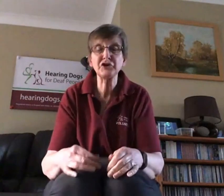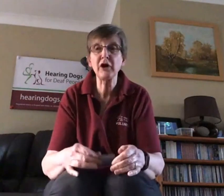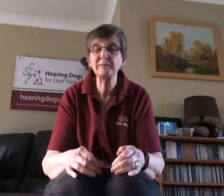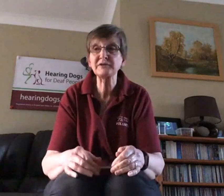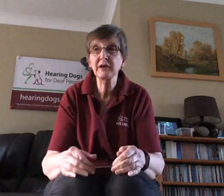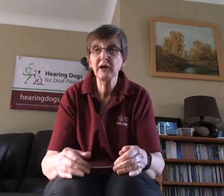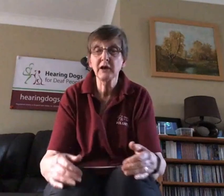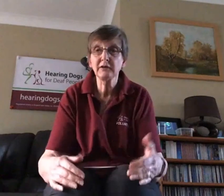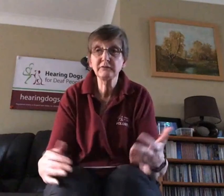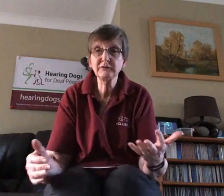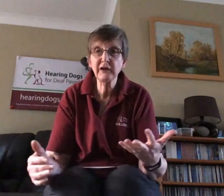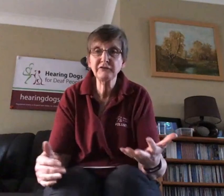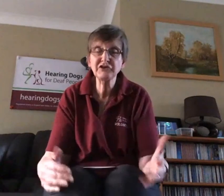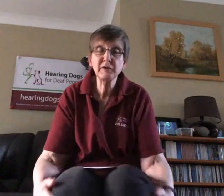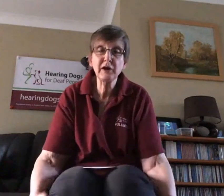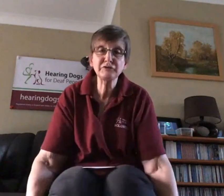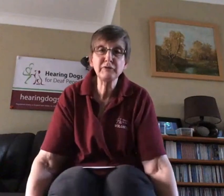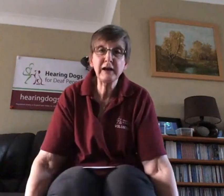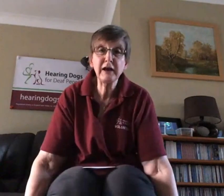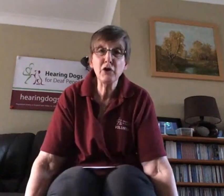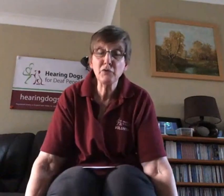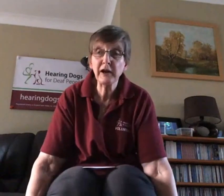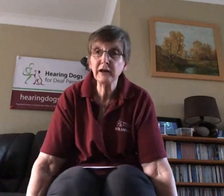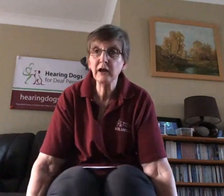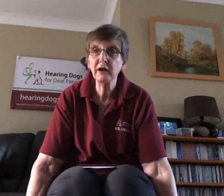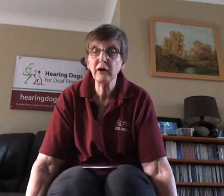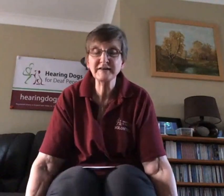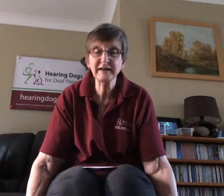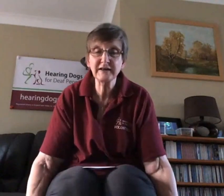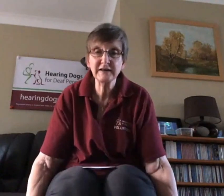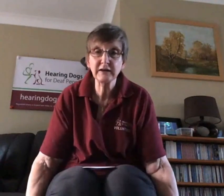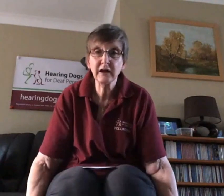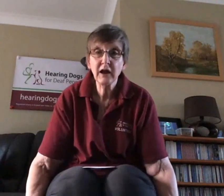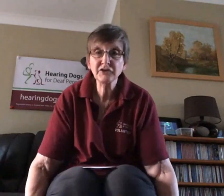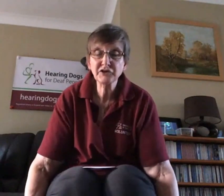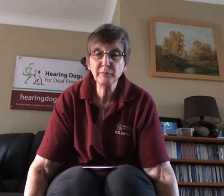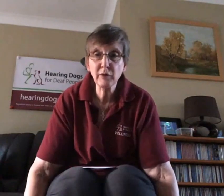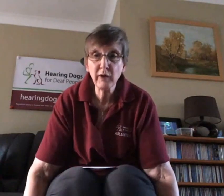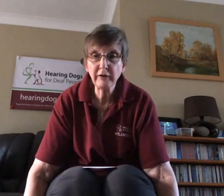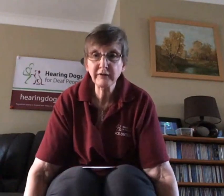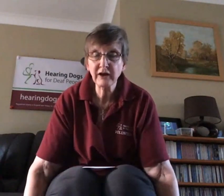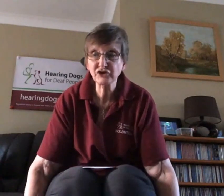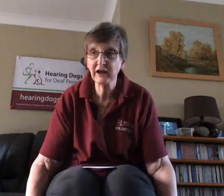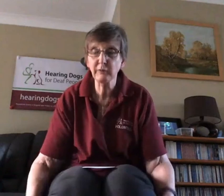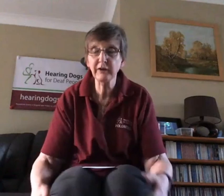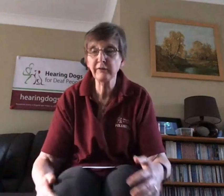Deafness, as we know is really lonely and isolating and so by wearing that jacket when